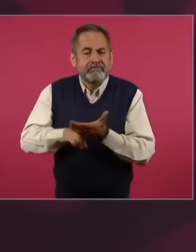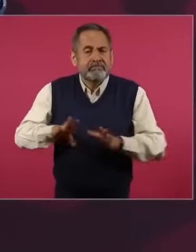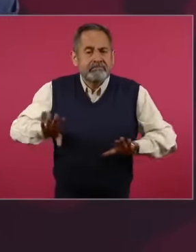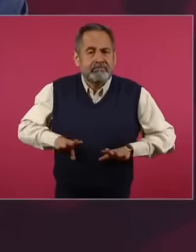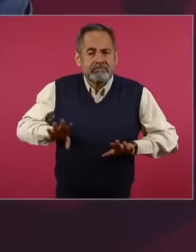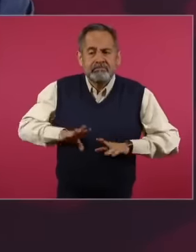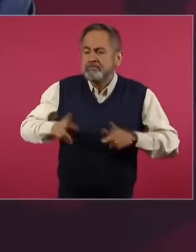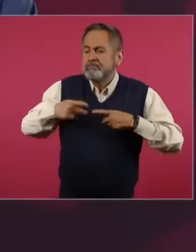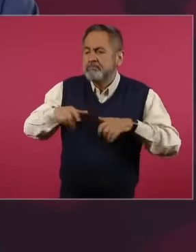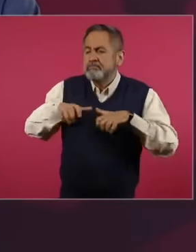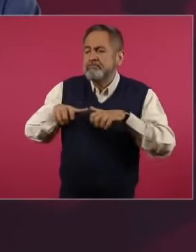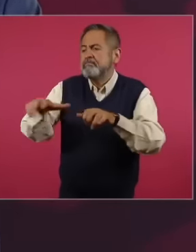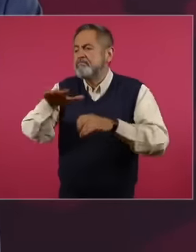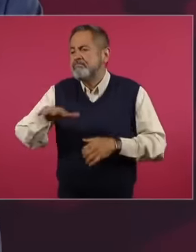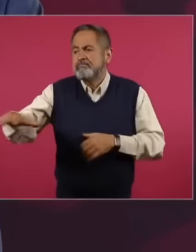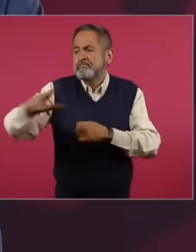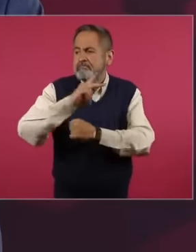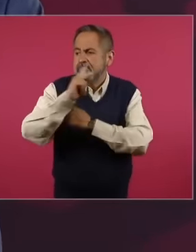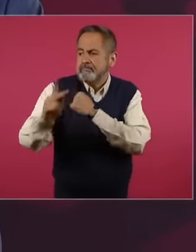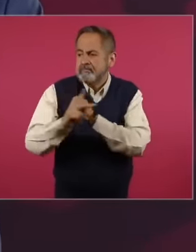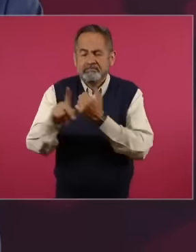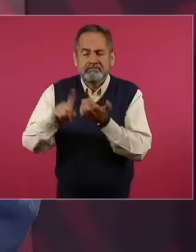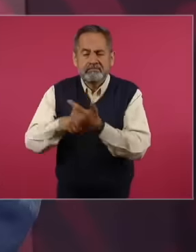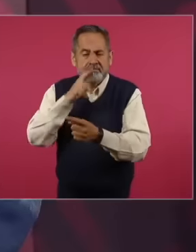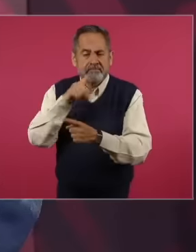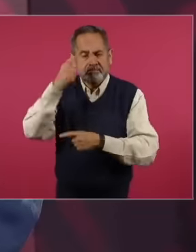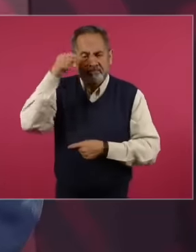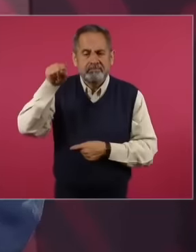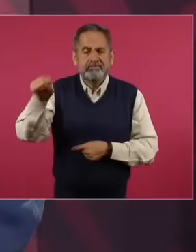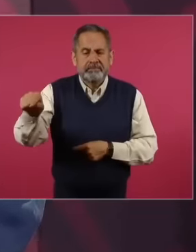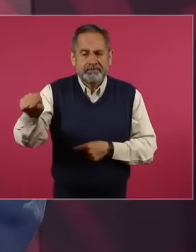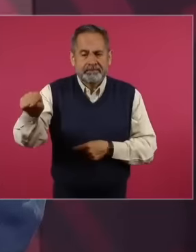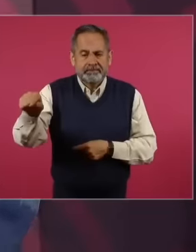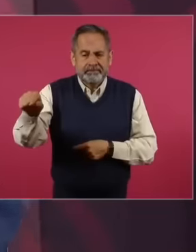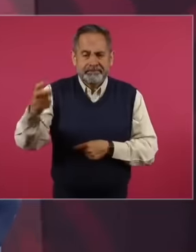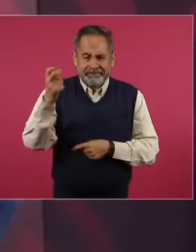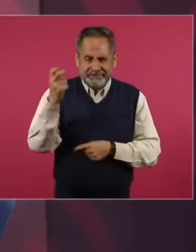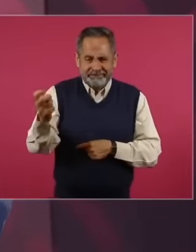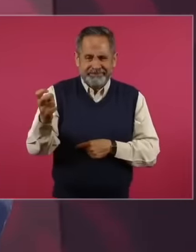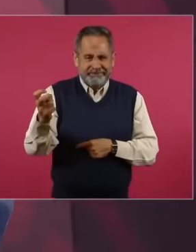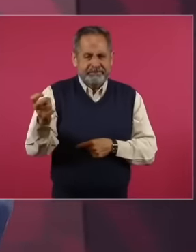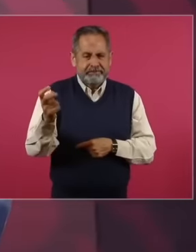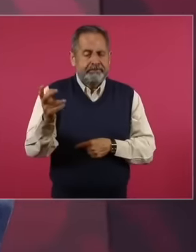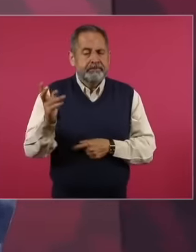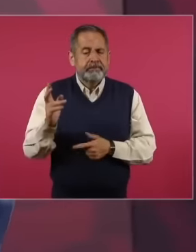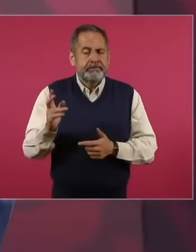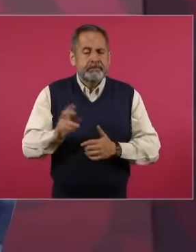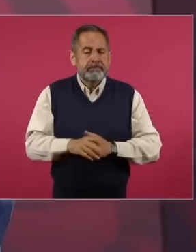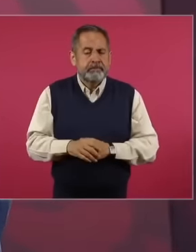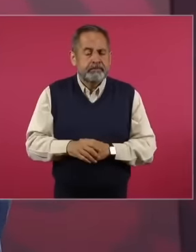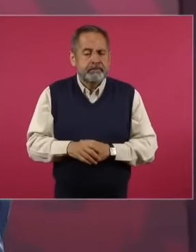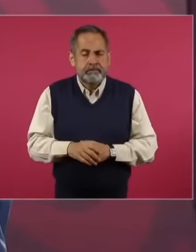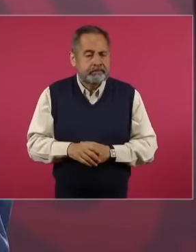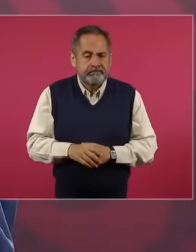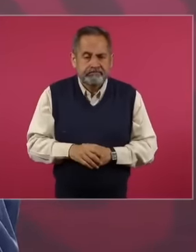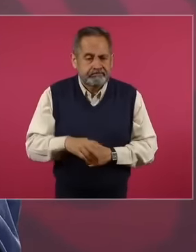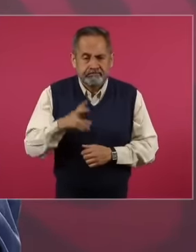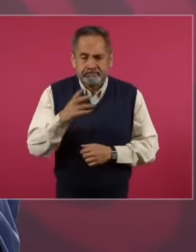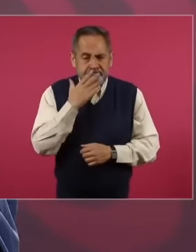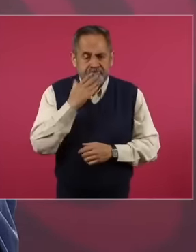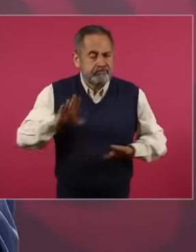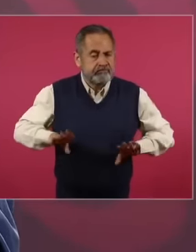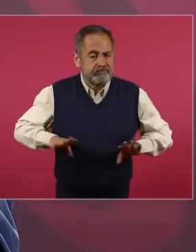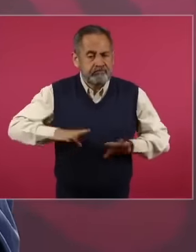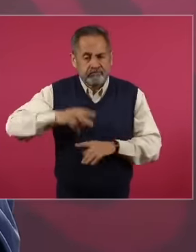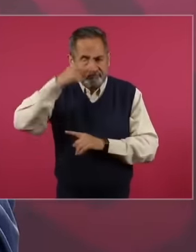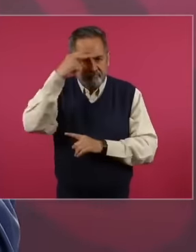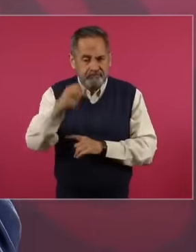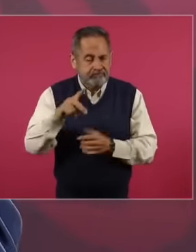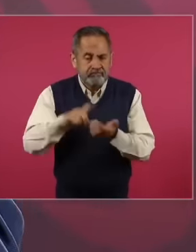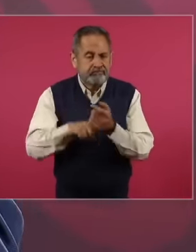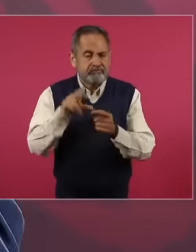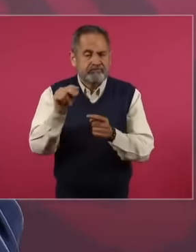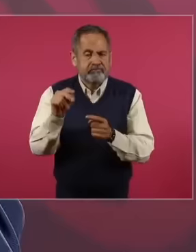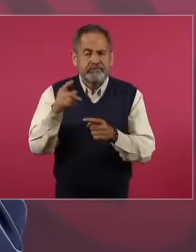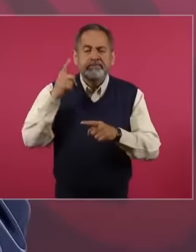It is not in Mexico's interest to maintain a